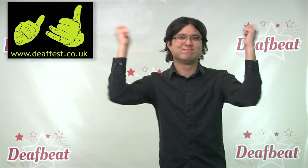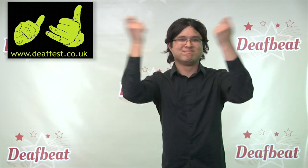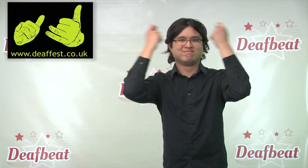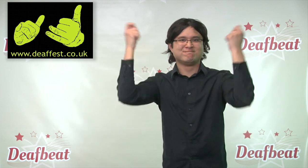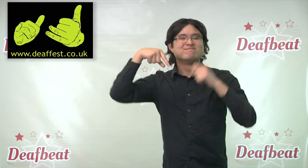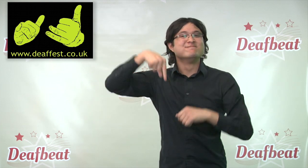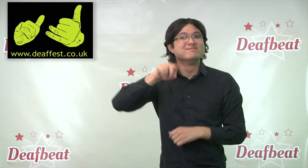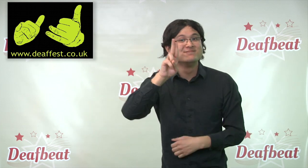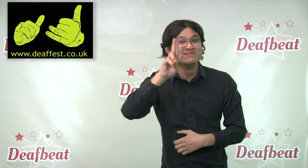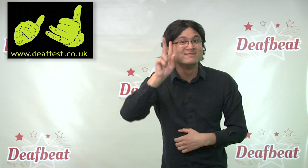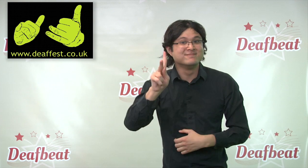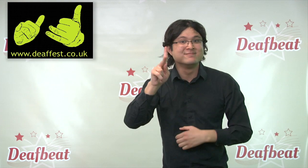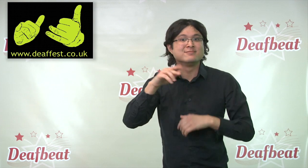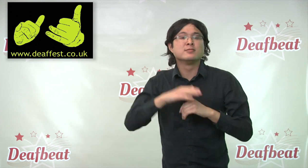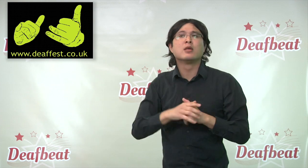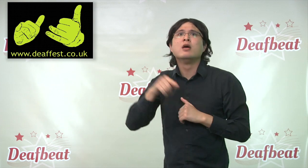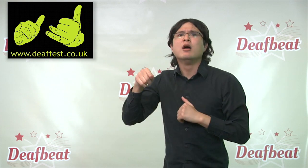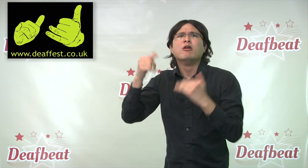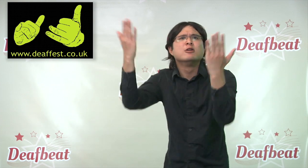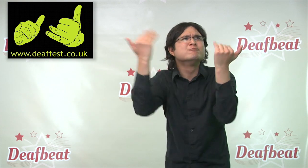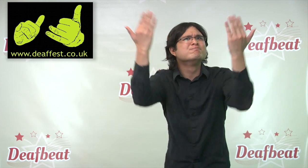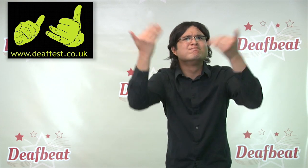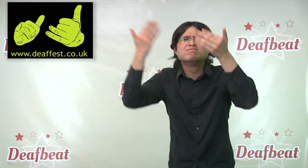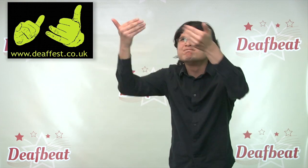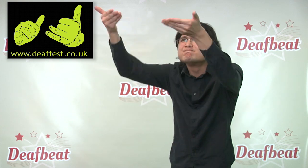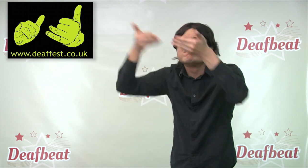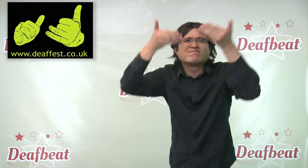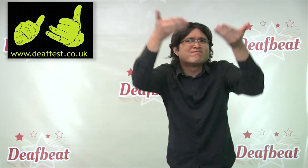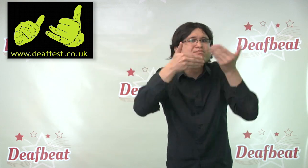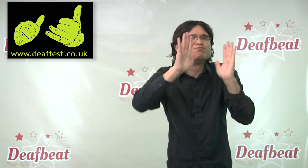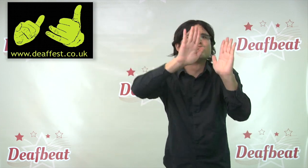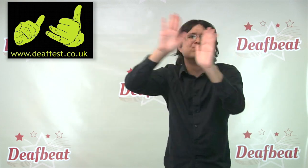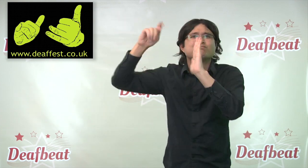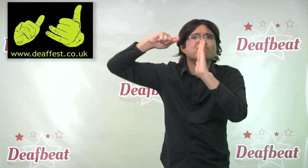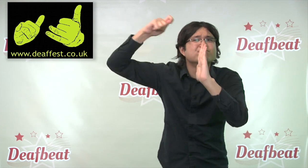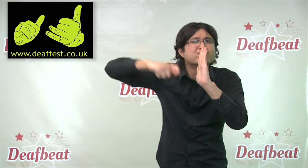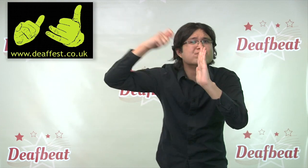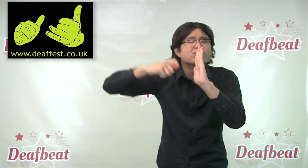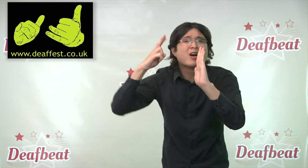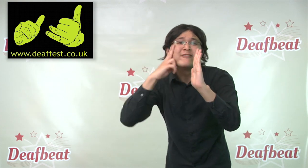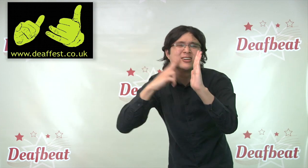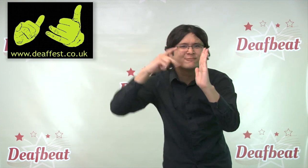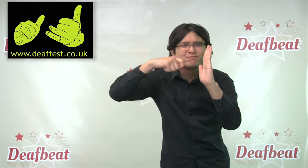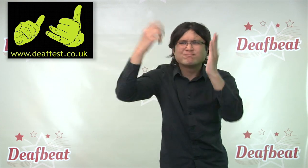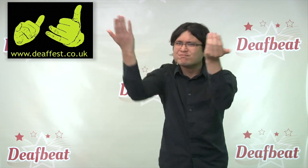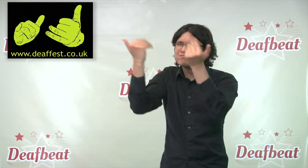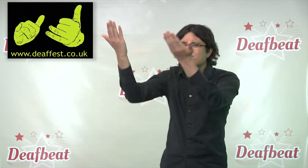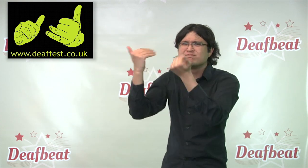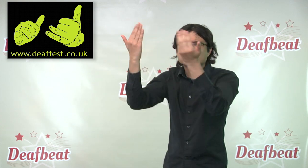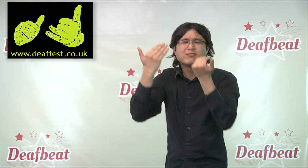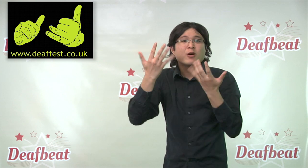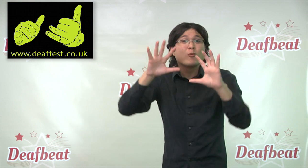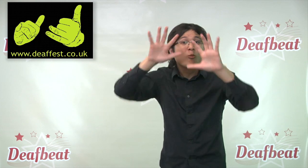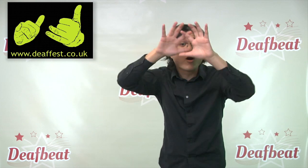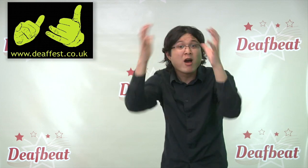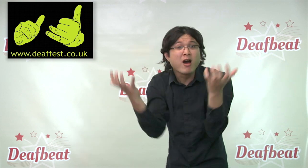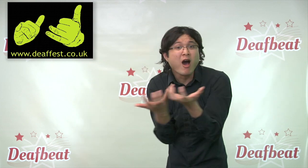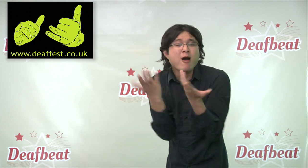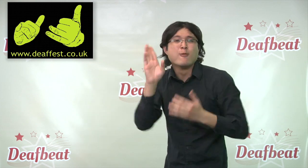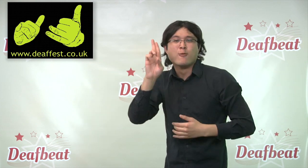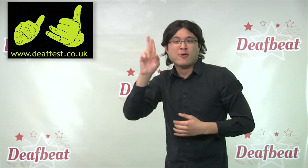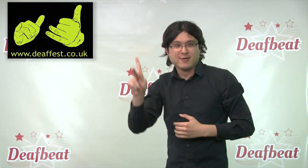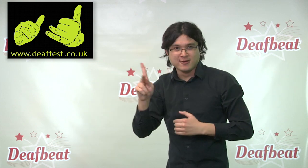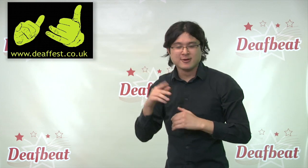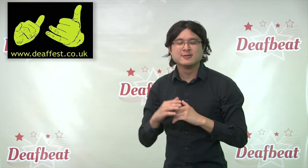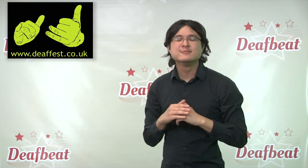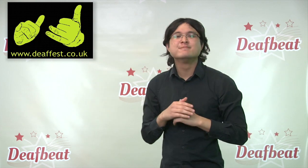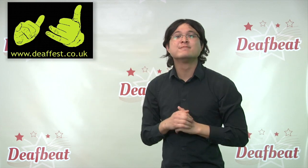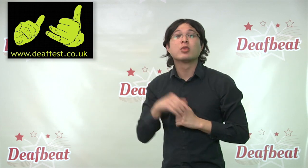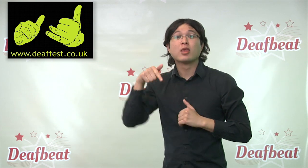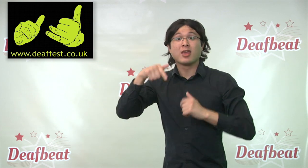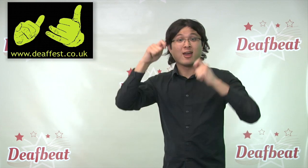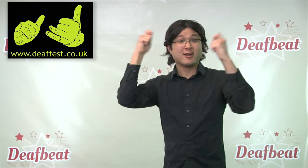festival invites everyone in the United Kingdom and around the world to submit deaf-based films to the festival.